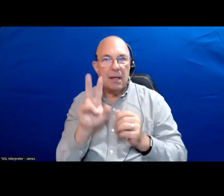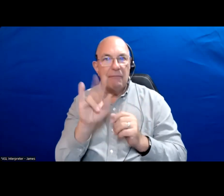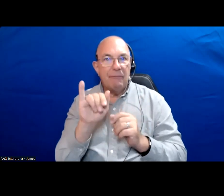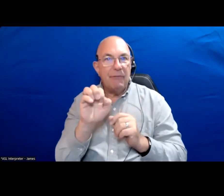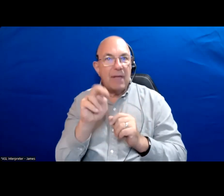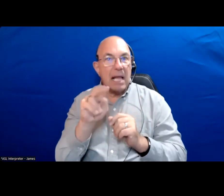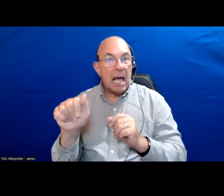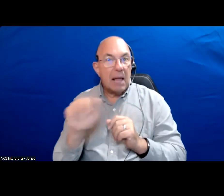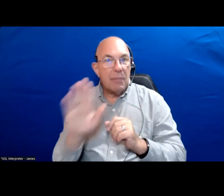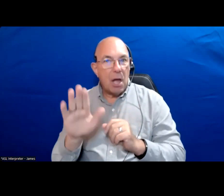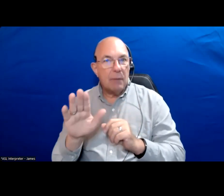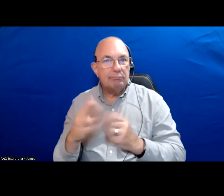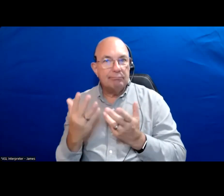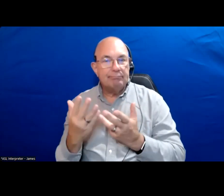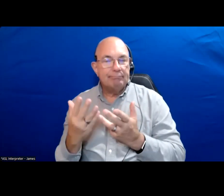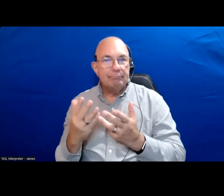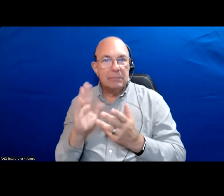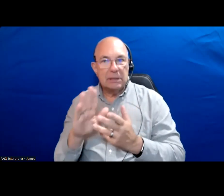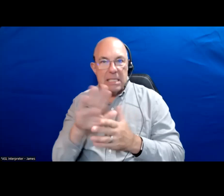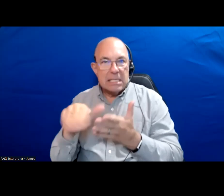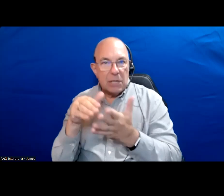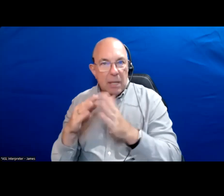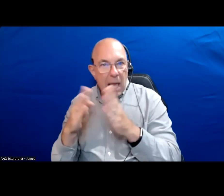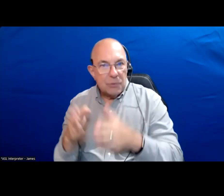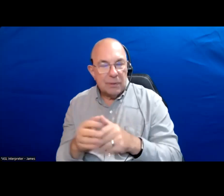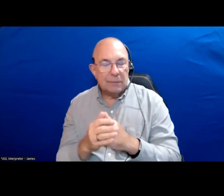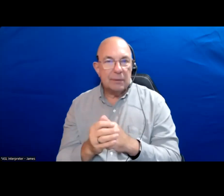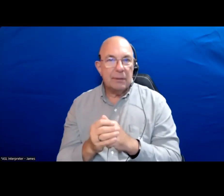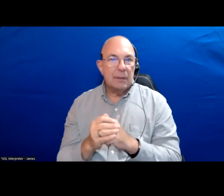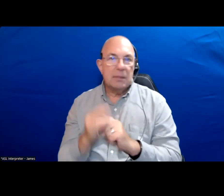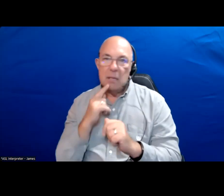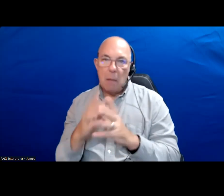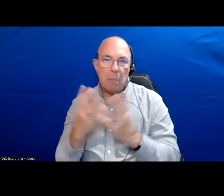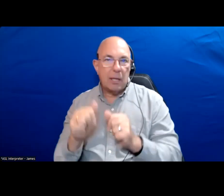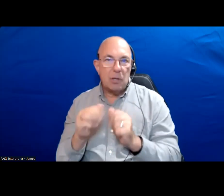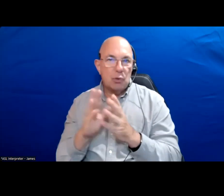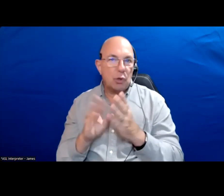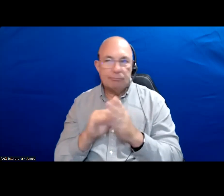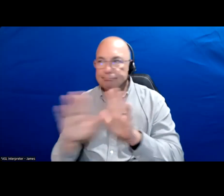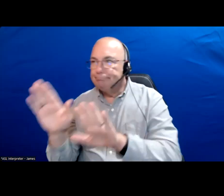in their platform of socializing. So I think there is so much to be learned about looking at what is working elsewhere